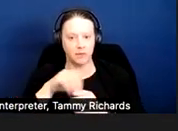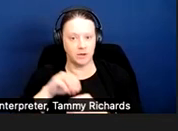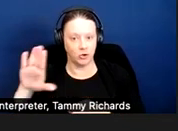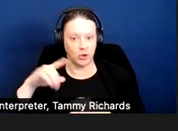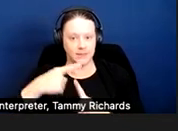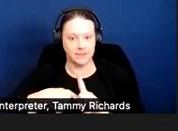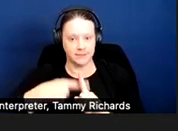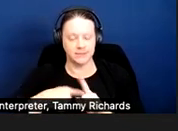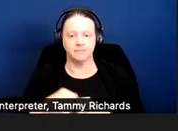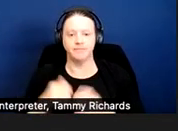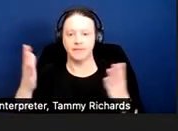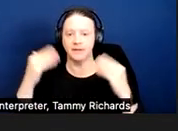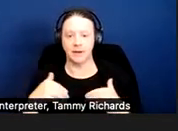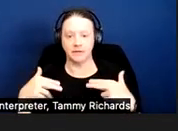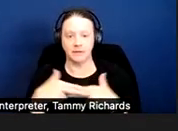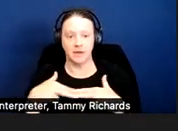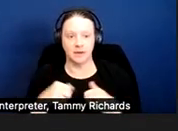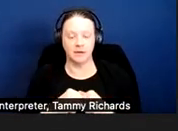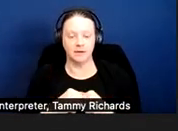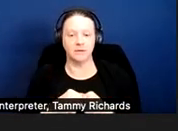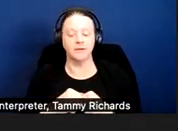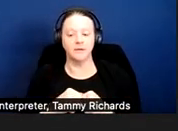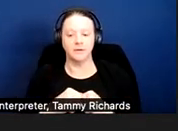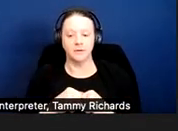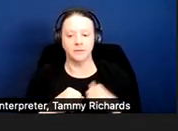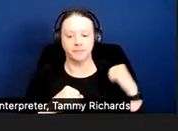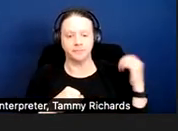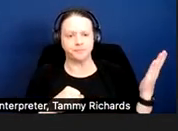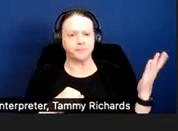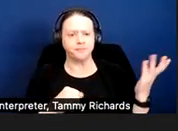Next slide.